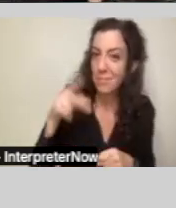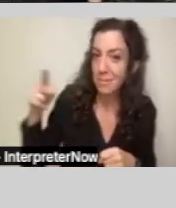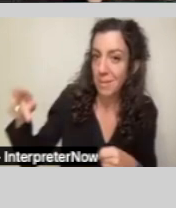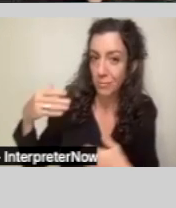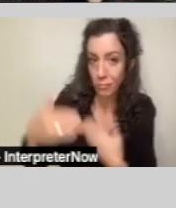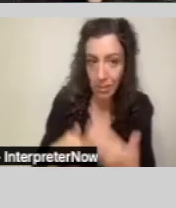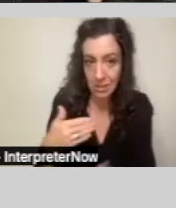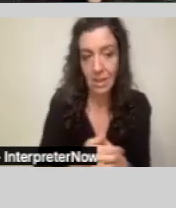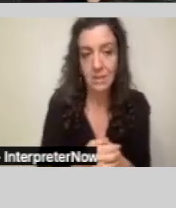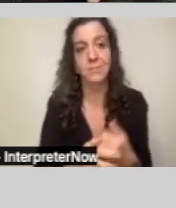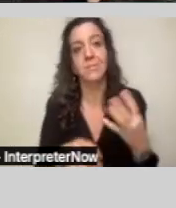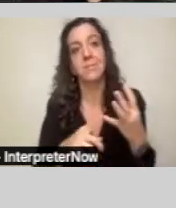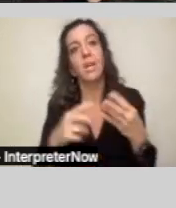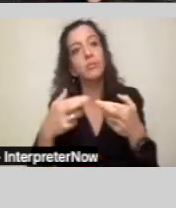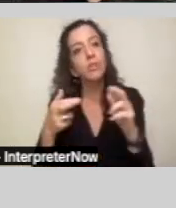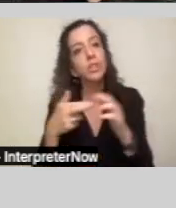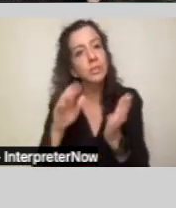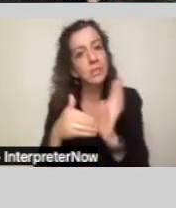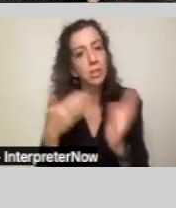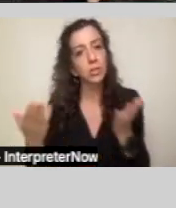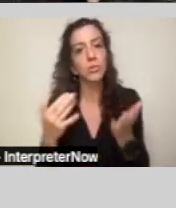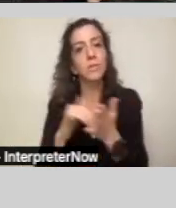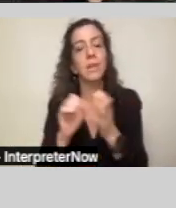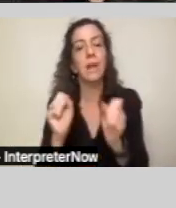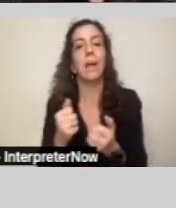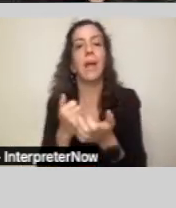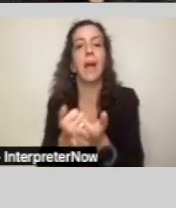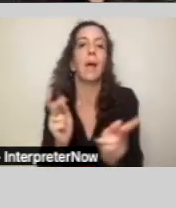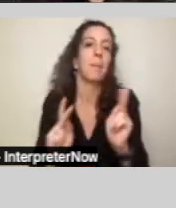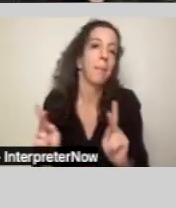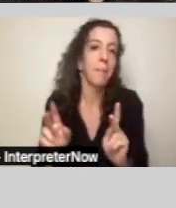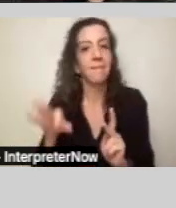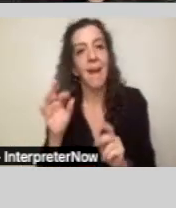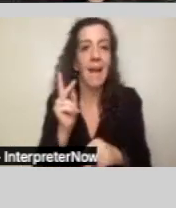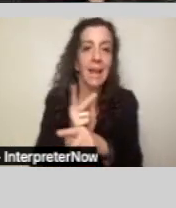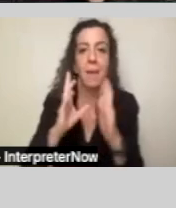Regional Center Services that can help people find and keep housing it the community.